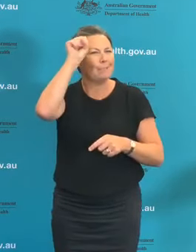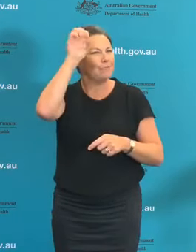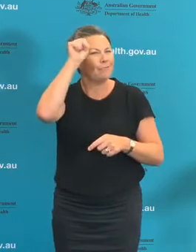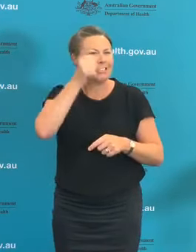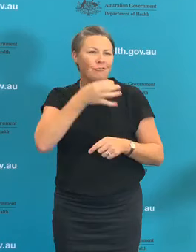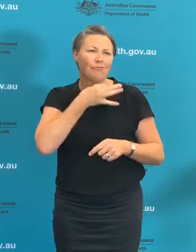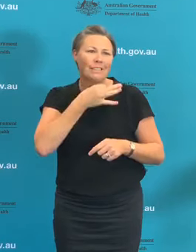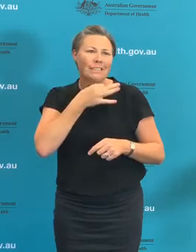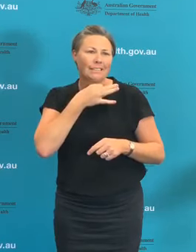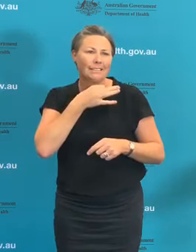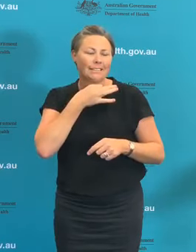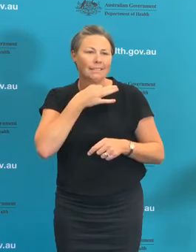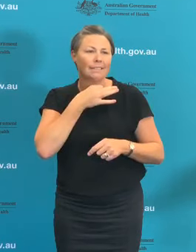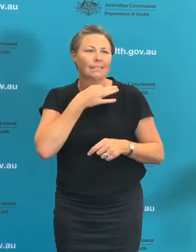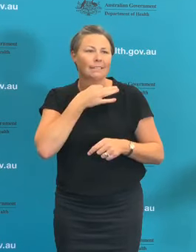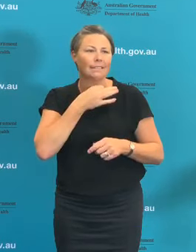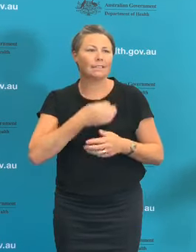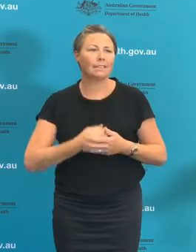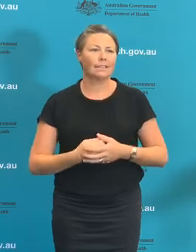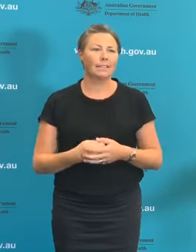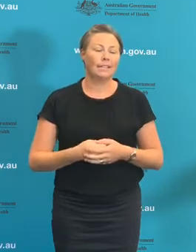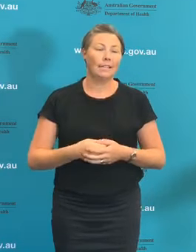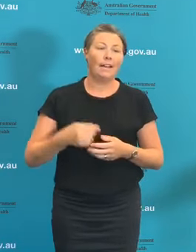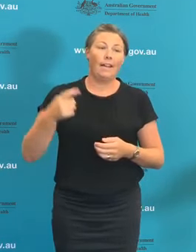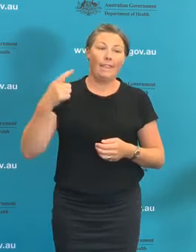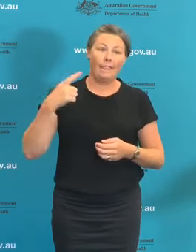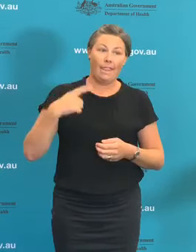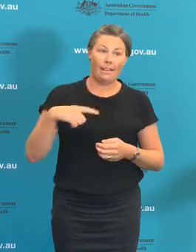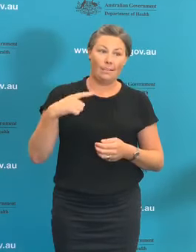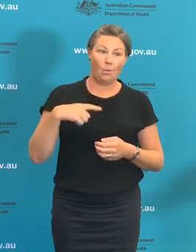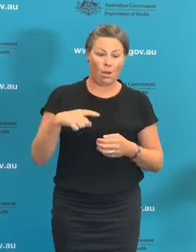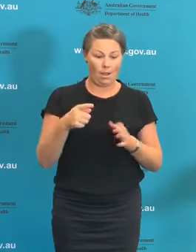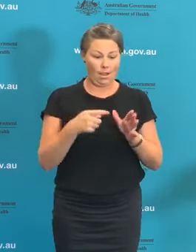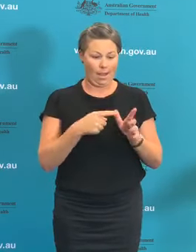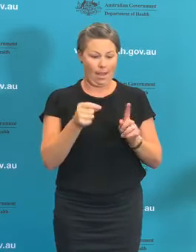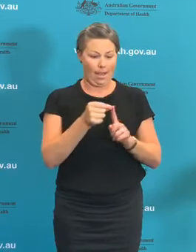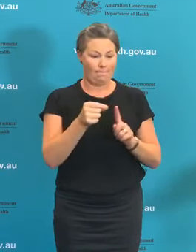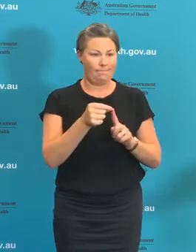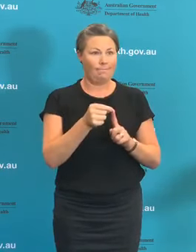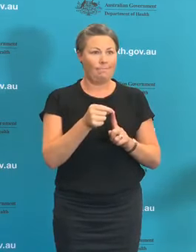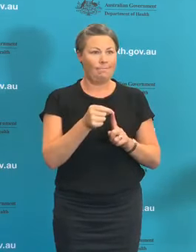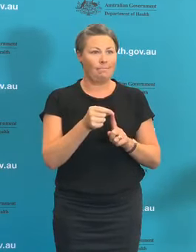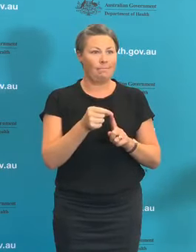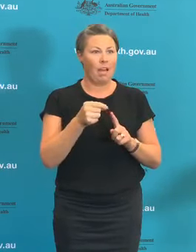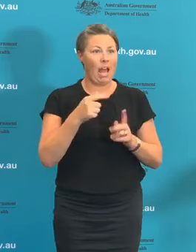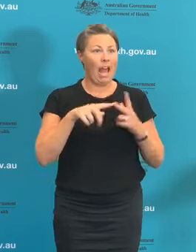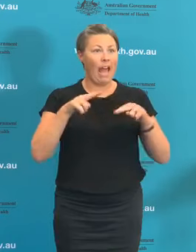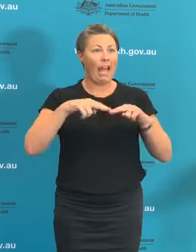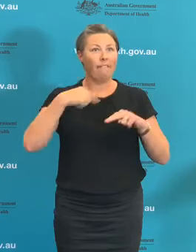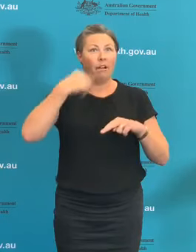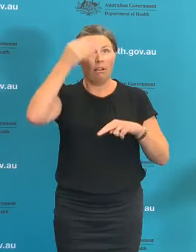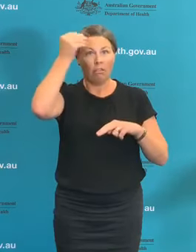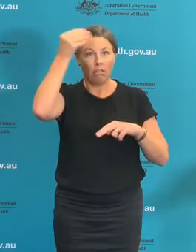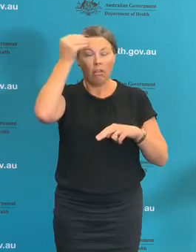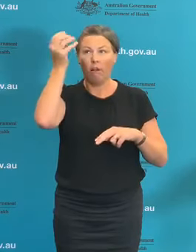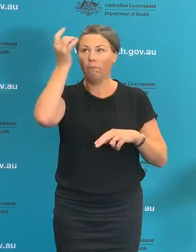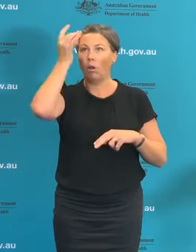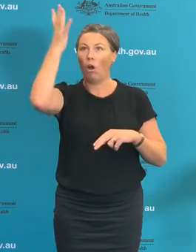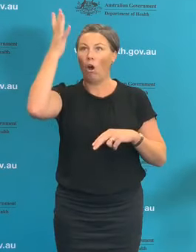risk by effectively providing a memory aid so that that no one is is missed, so